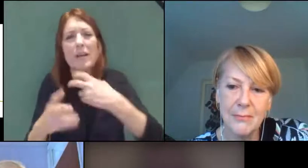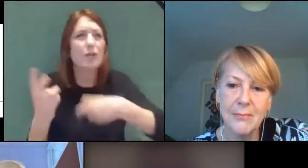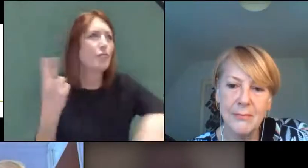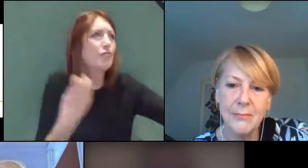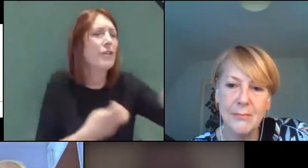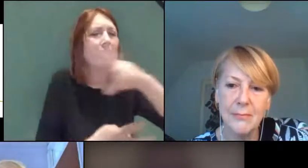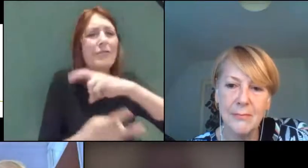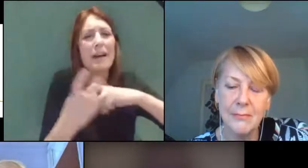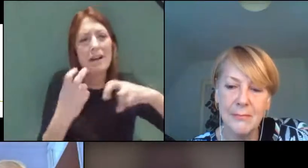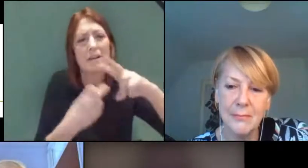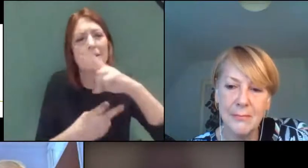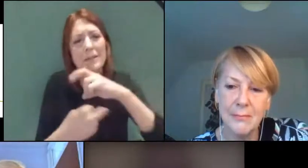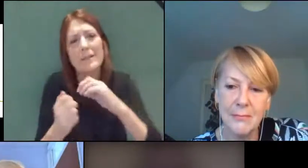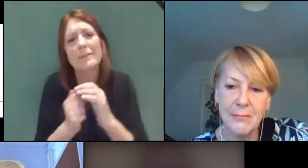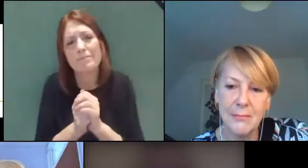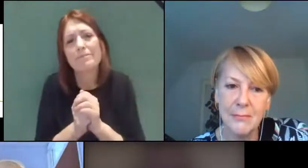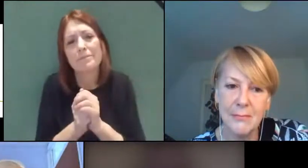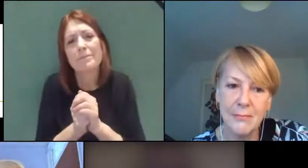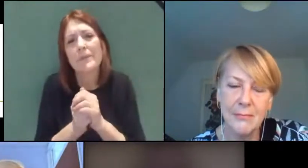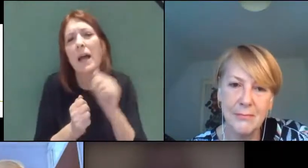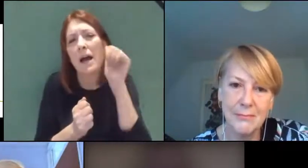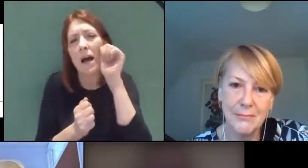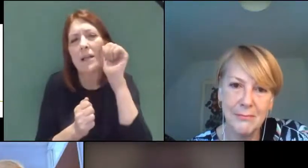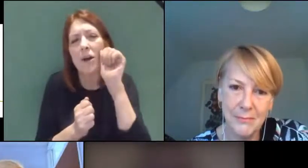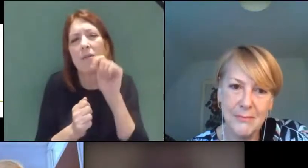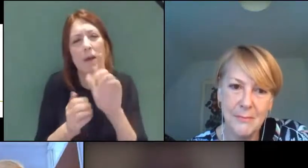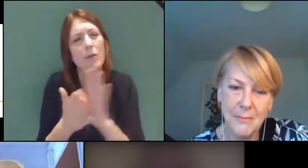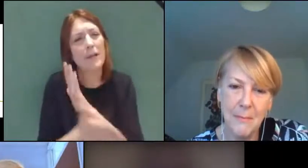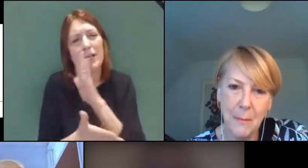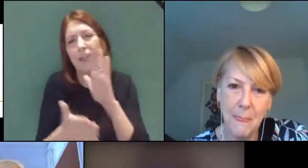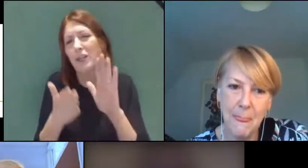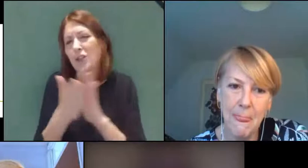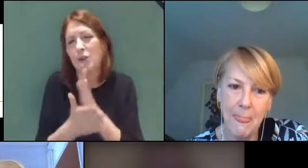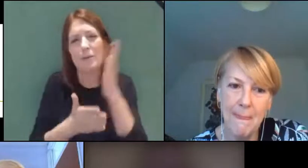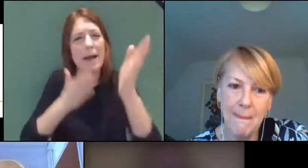and I know how much they are going to enjoy being able to get out into the open again.